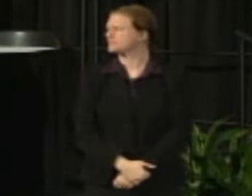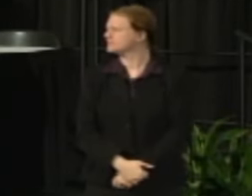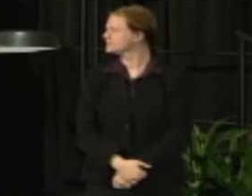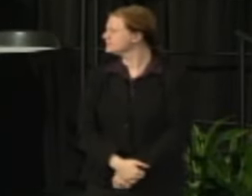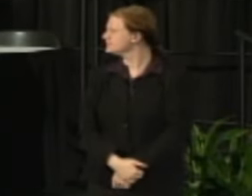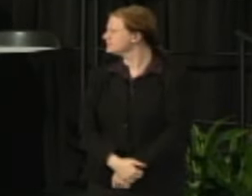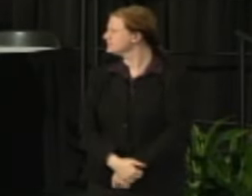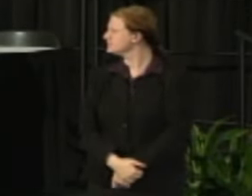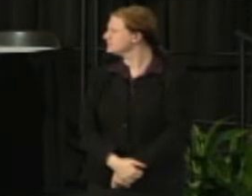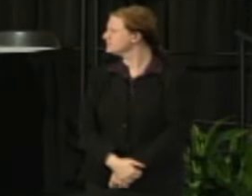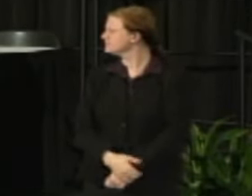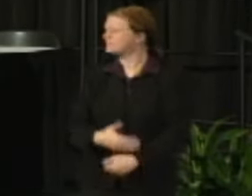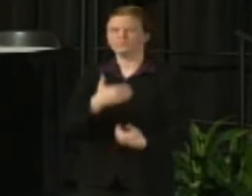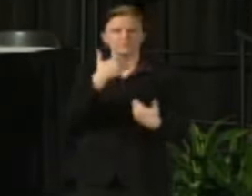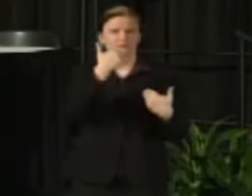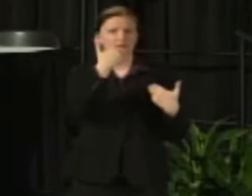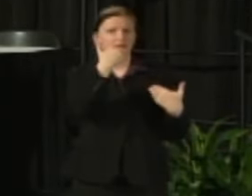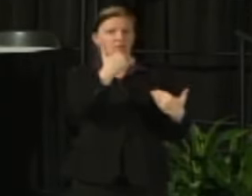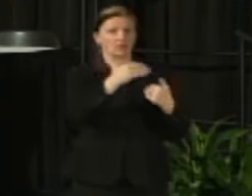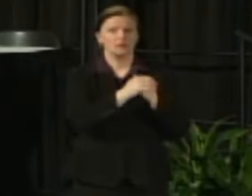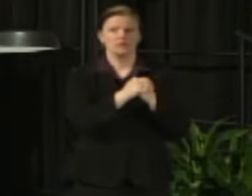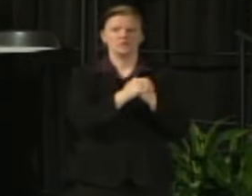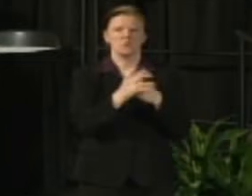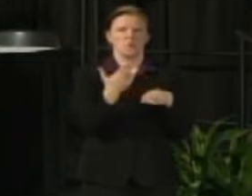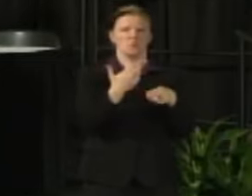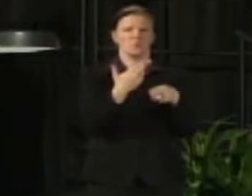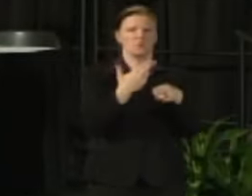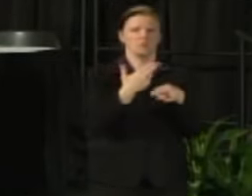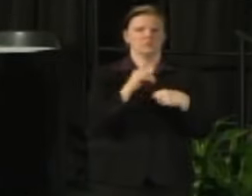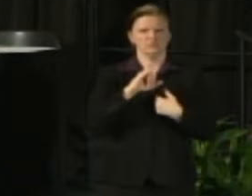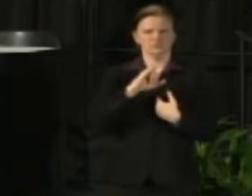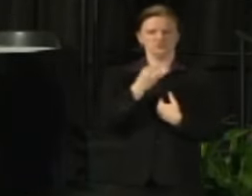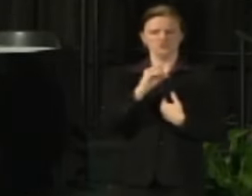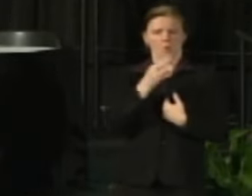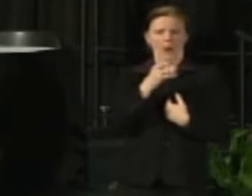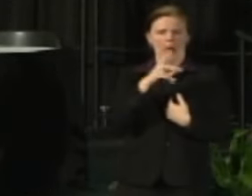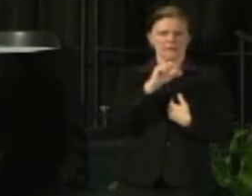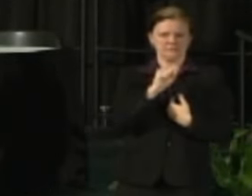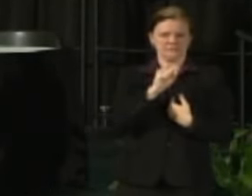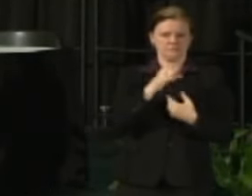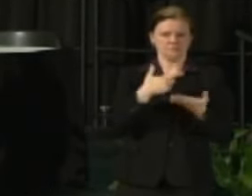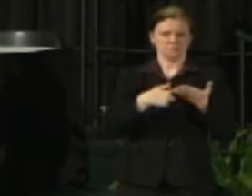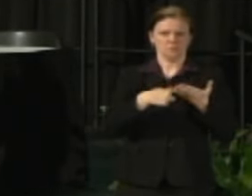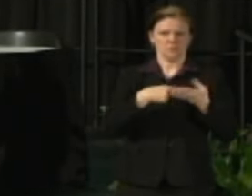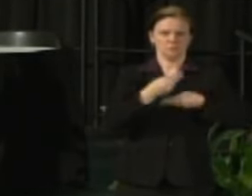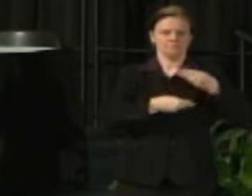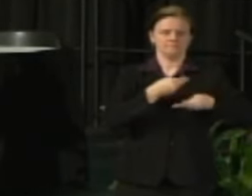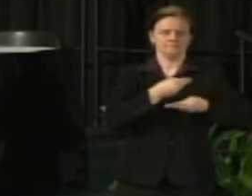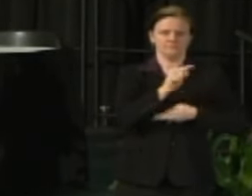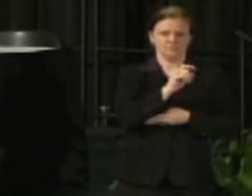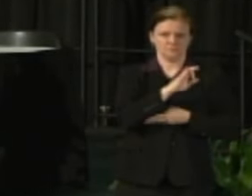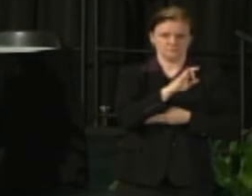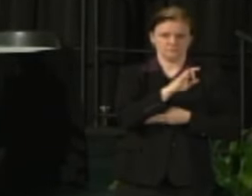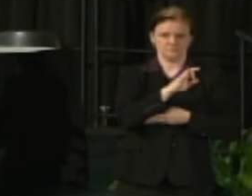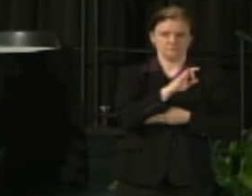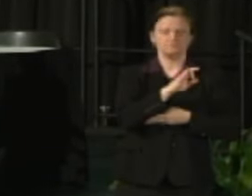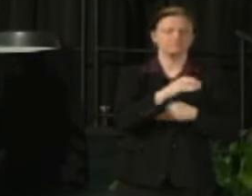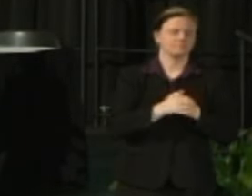Johannes Britz: Thank you Chancellor Mone. I would just give you brief update on the Budget Communication Task Force and then I will ask Tom to elaborate a little bit on it.